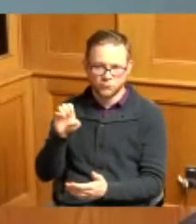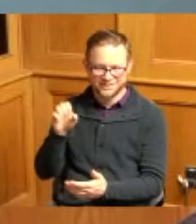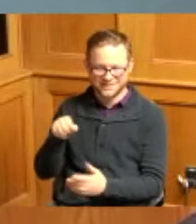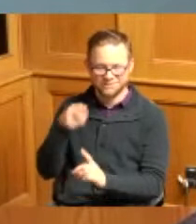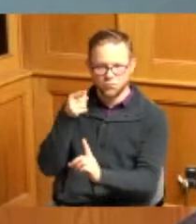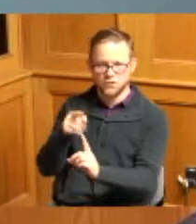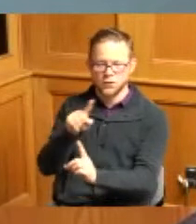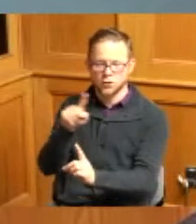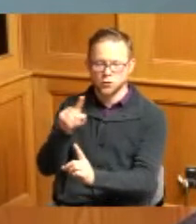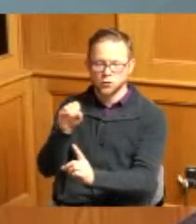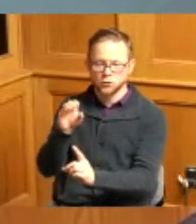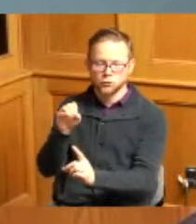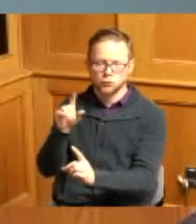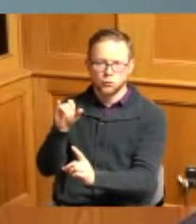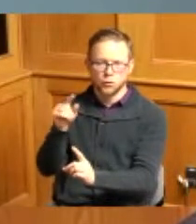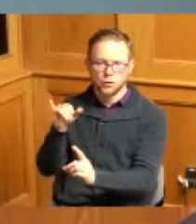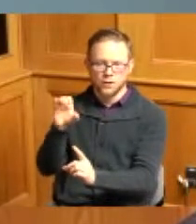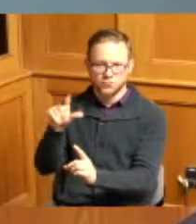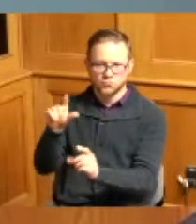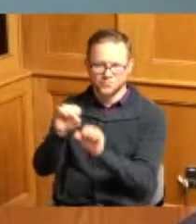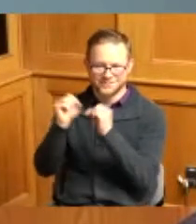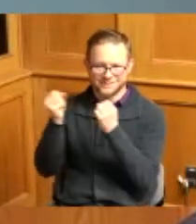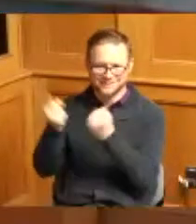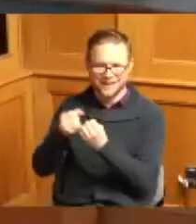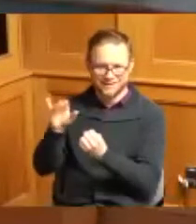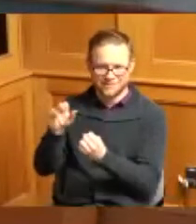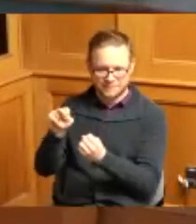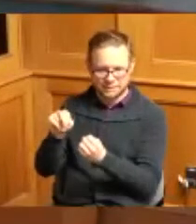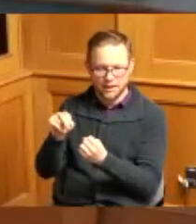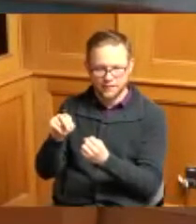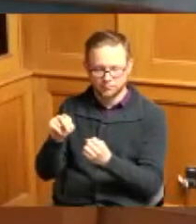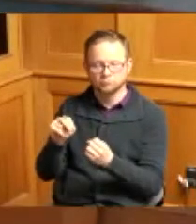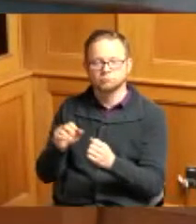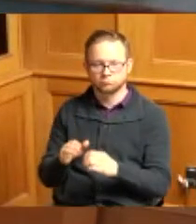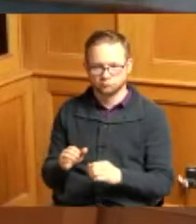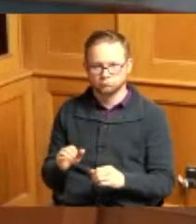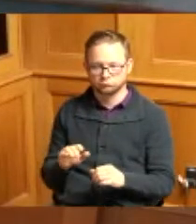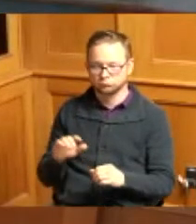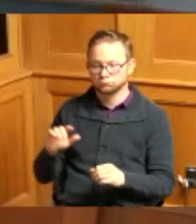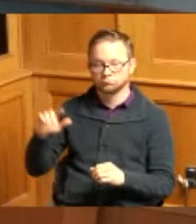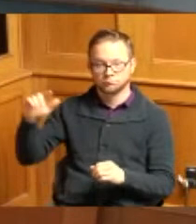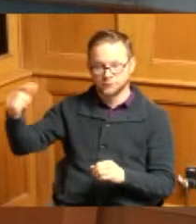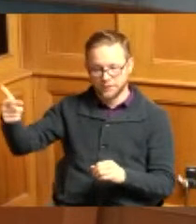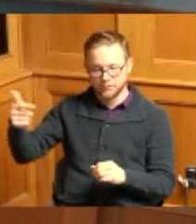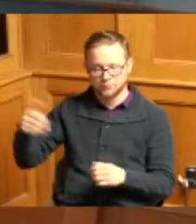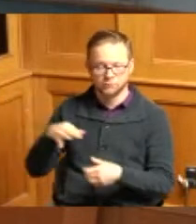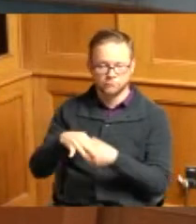Society of Cincinnati second Commissioner Summerow Dumas yes Commissioner Reece yes